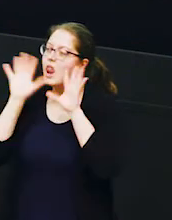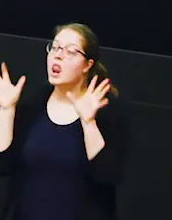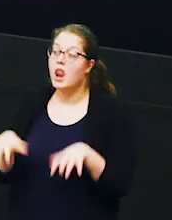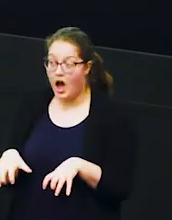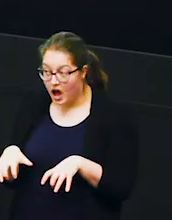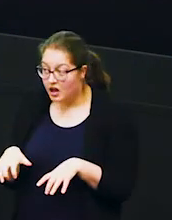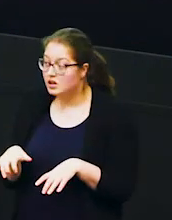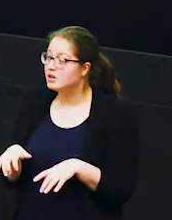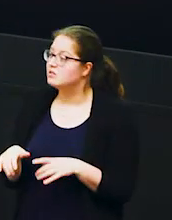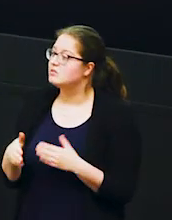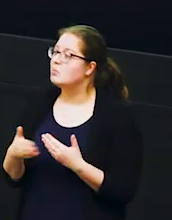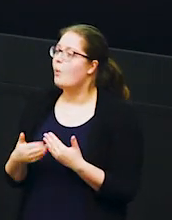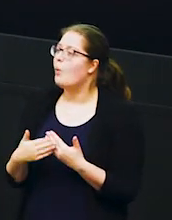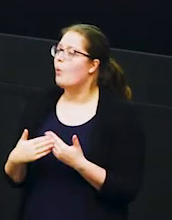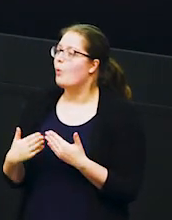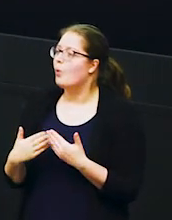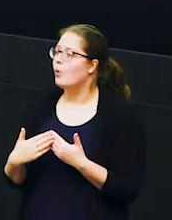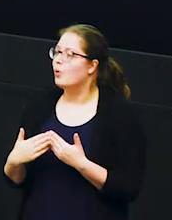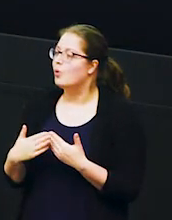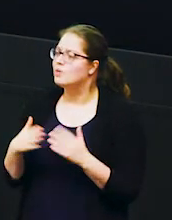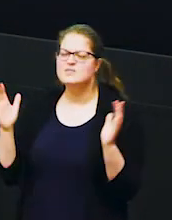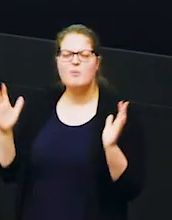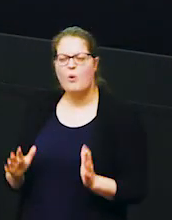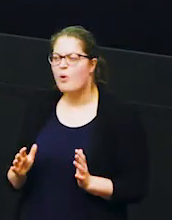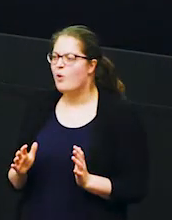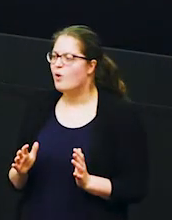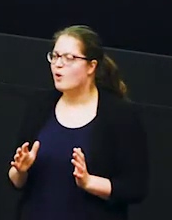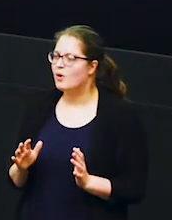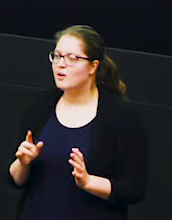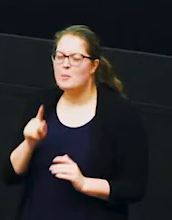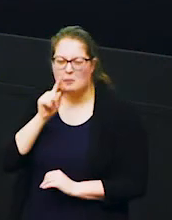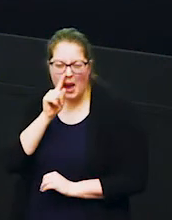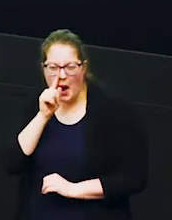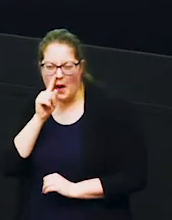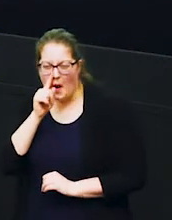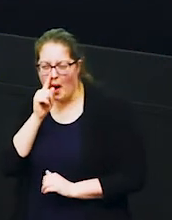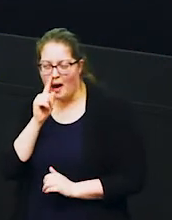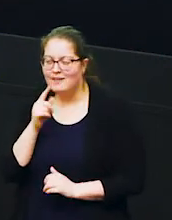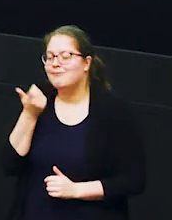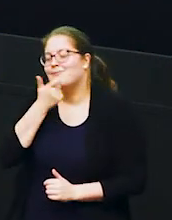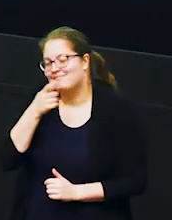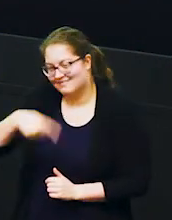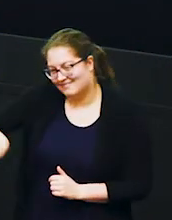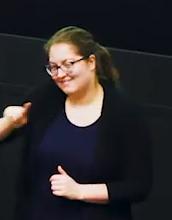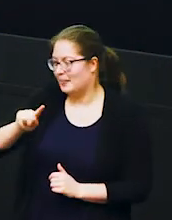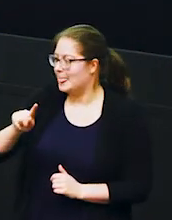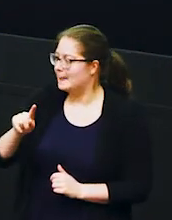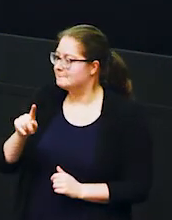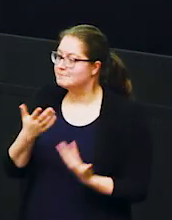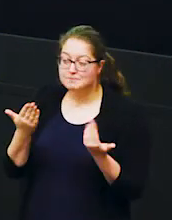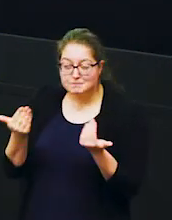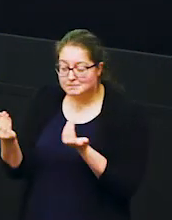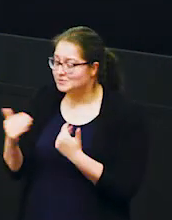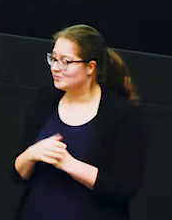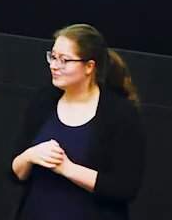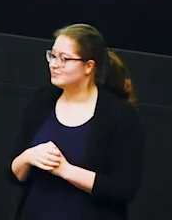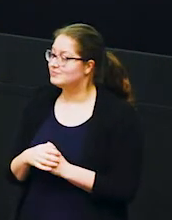else might they be scared of think a little bit smaller mouse maybe anybody else shout out at me